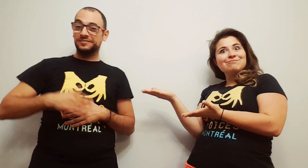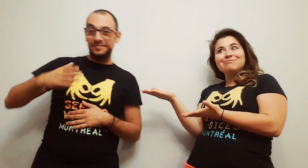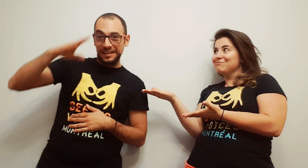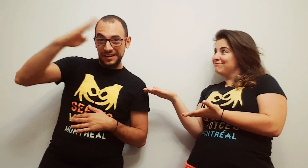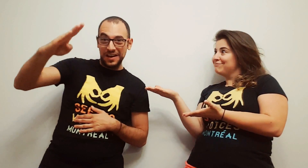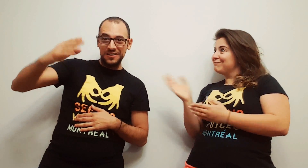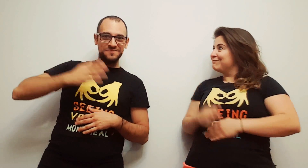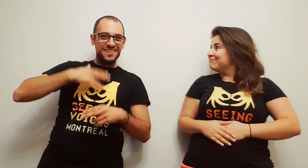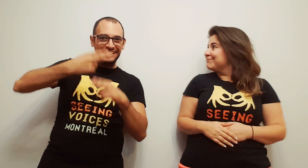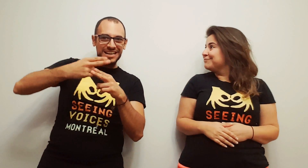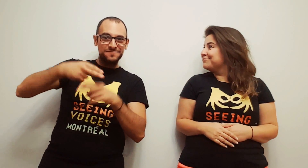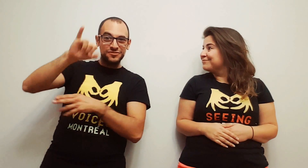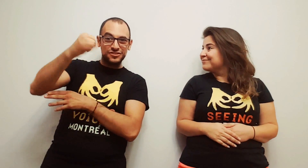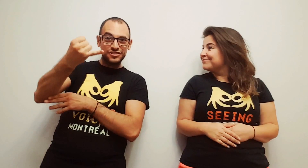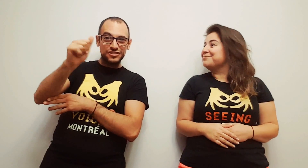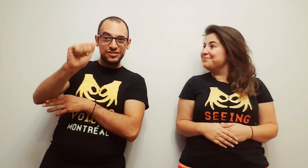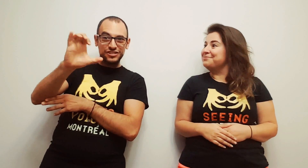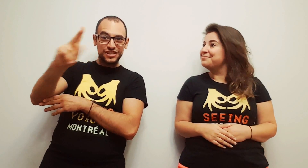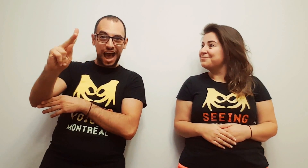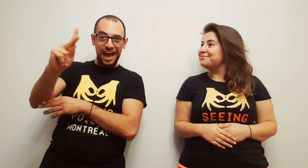Hello! My name is Jack.